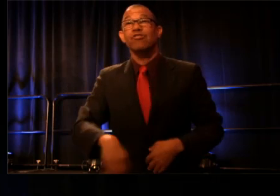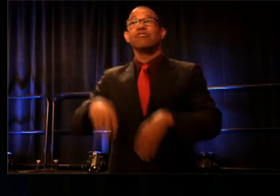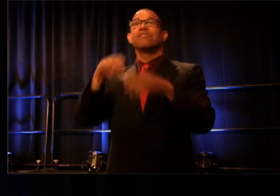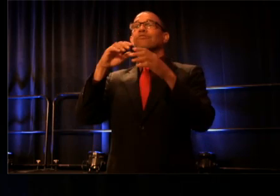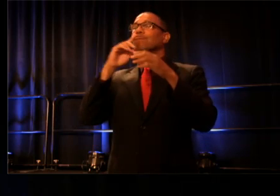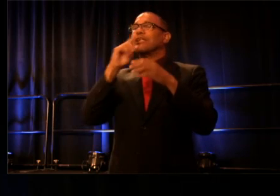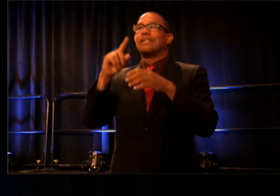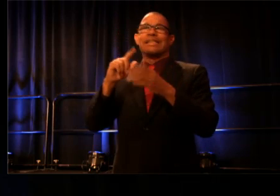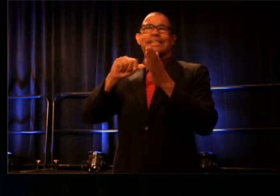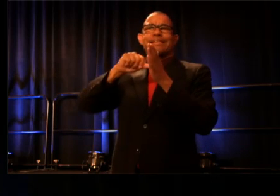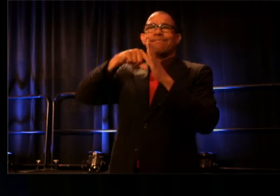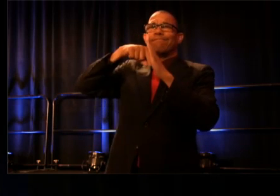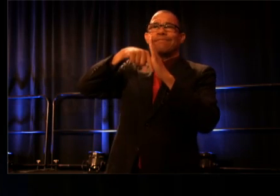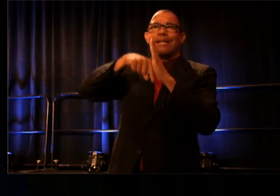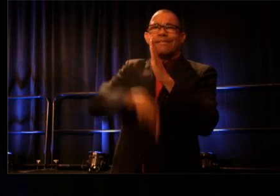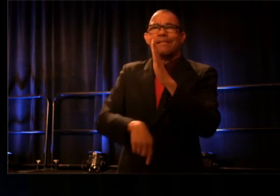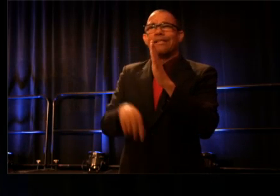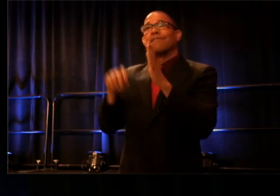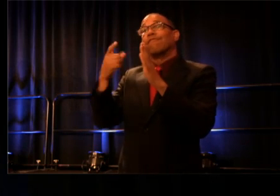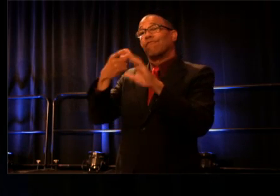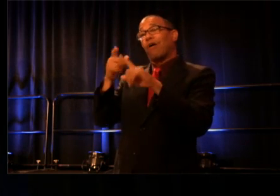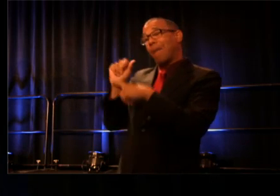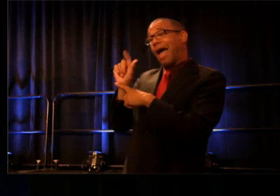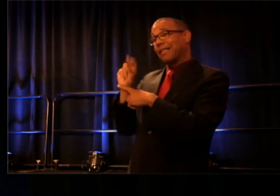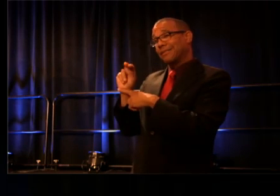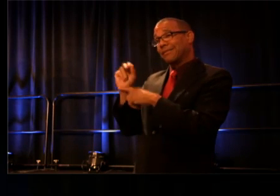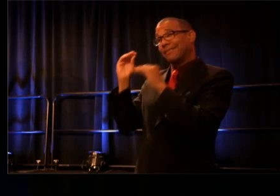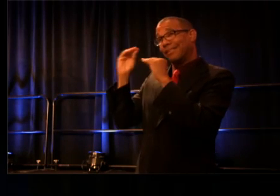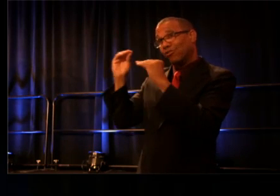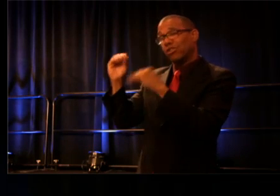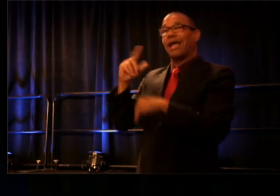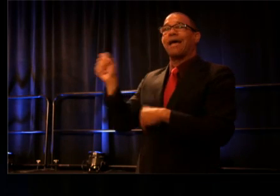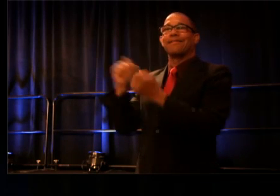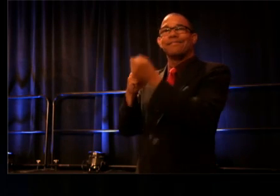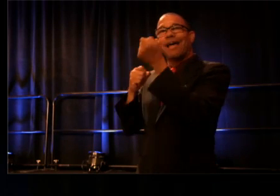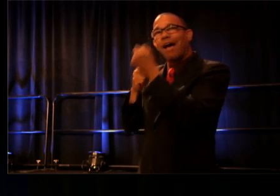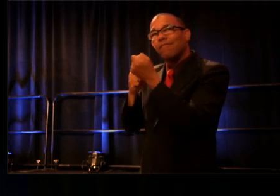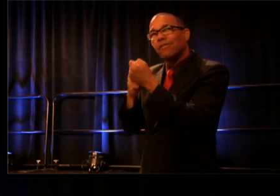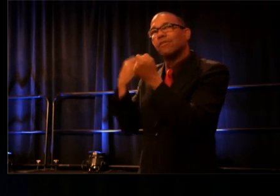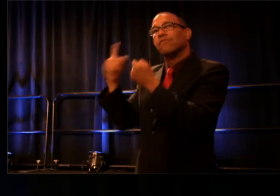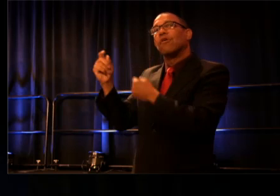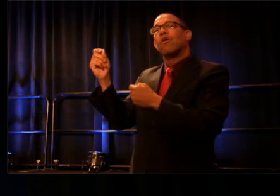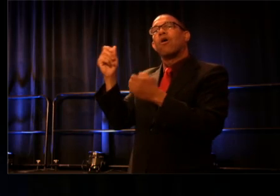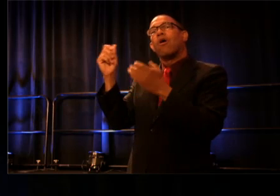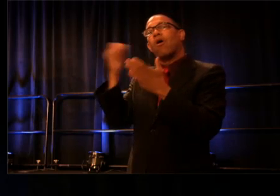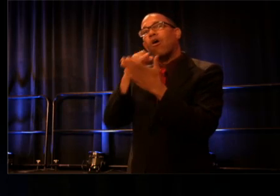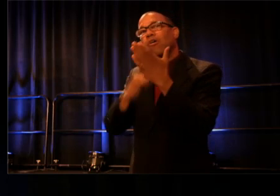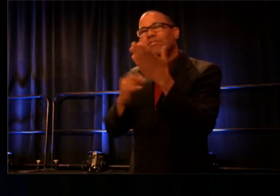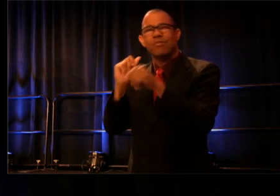which found expression to his teaching and most especially, his advocacy of the art form, having served amongst many other things